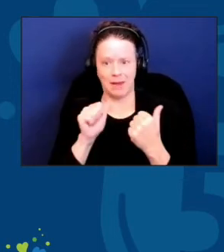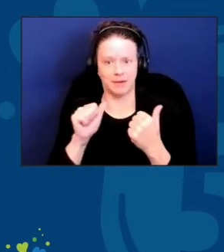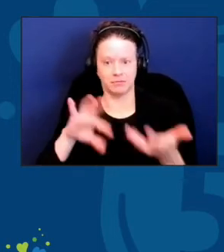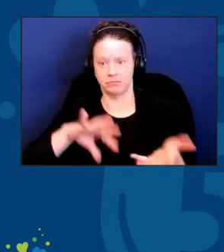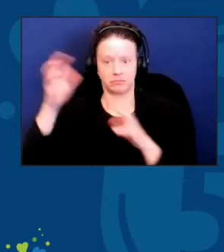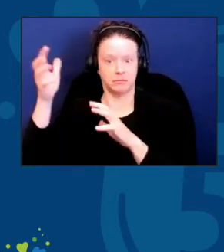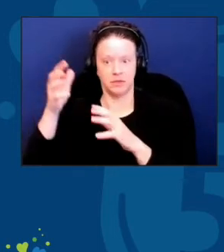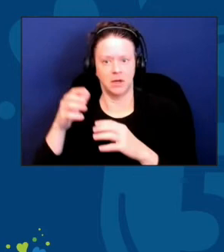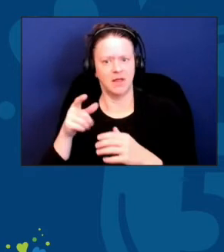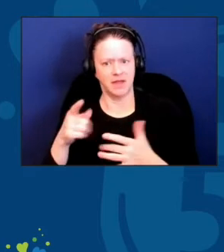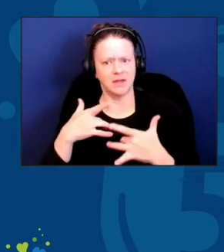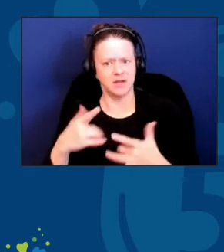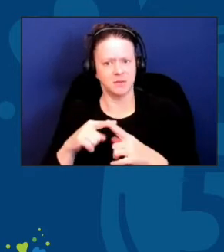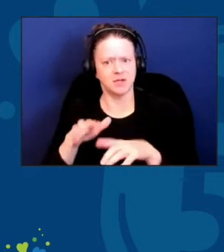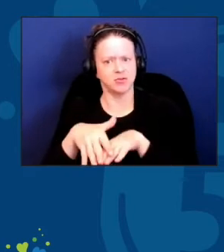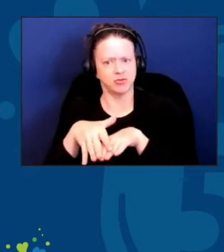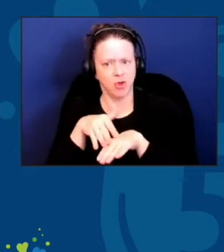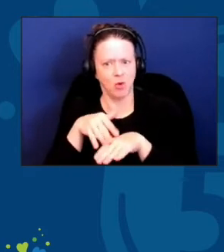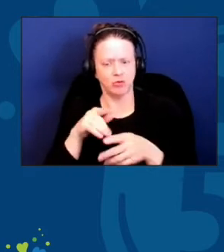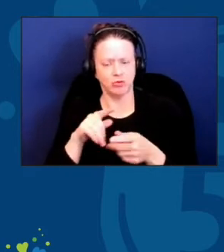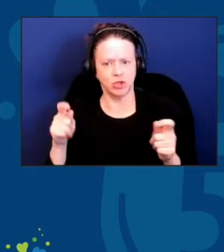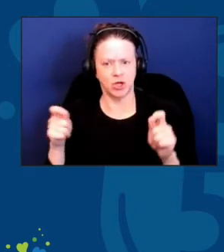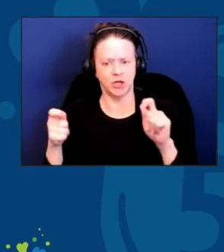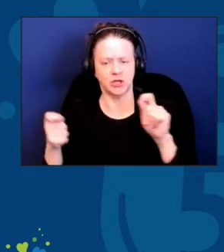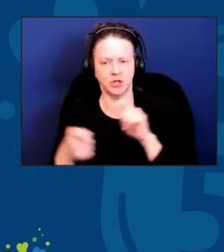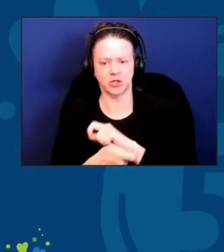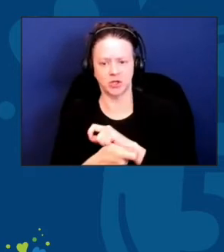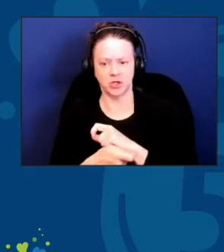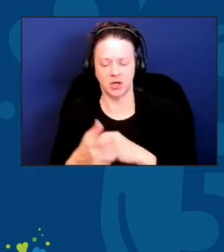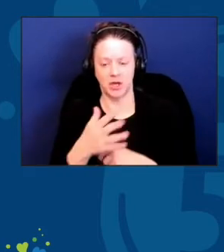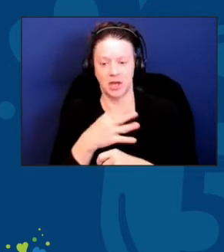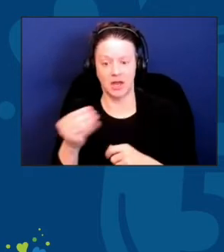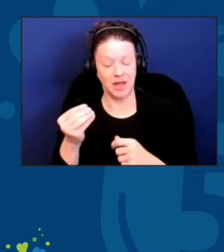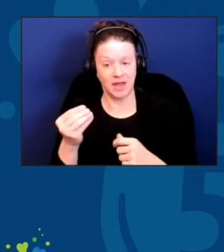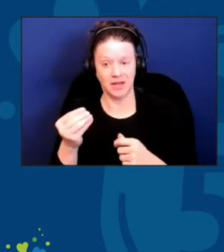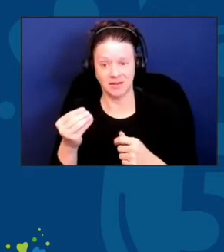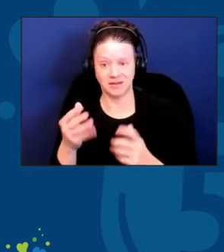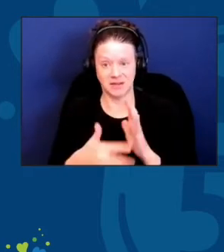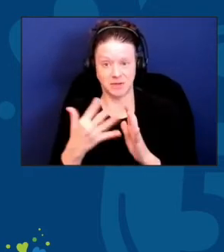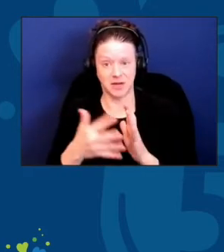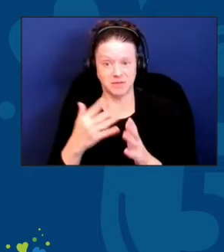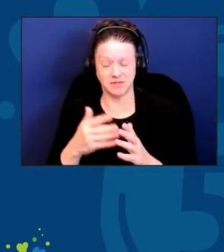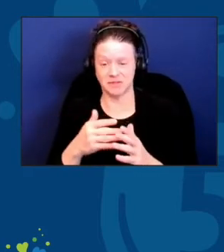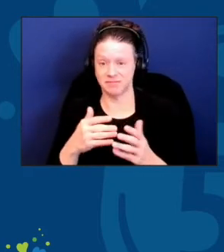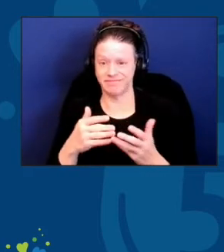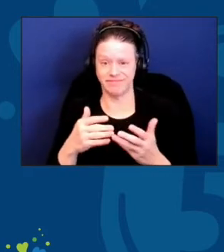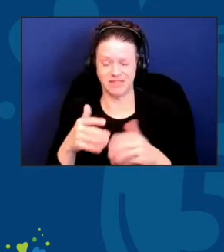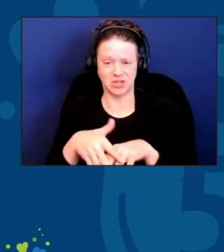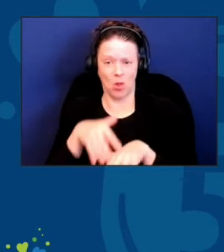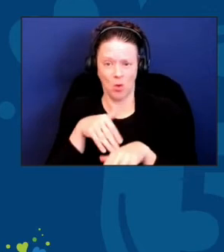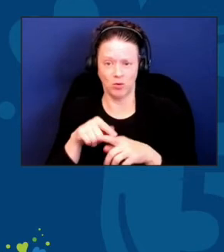And, maybe are slow to change in an environment that requires really maximum flexibility.